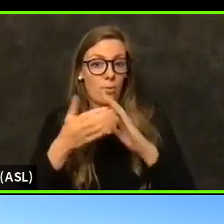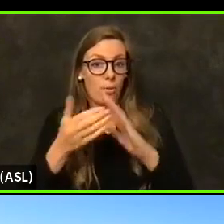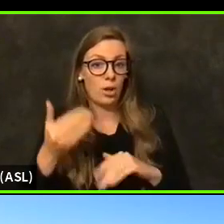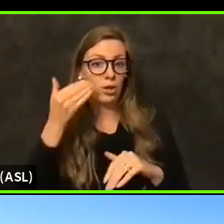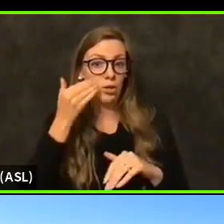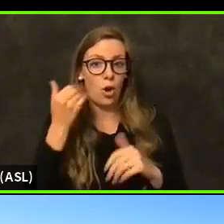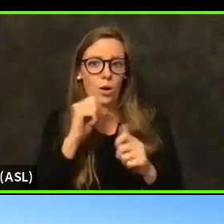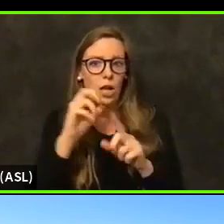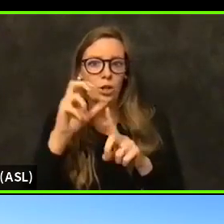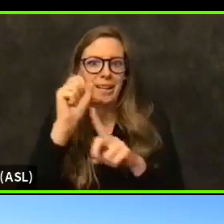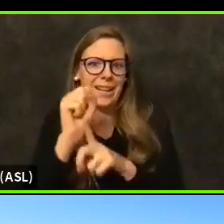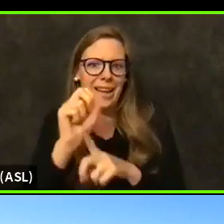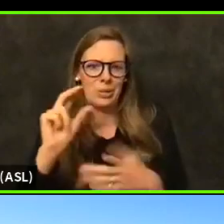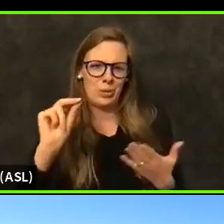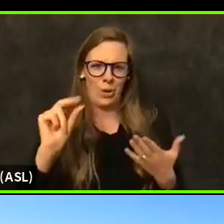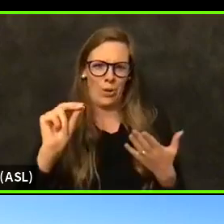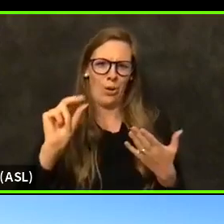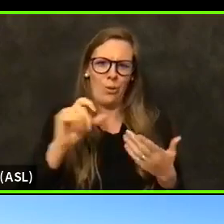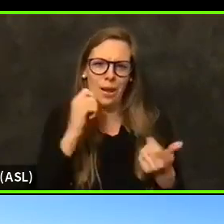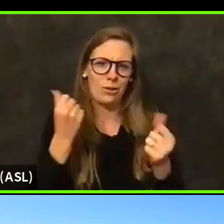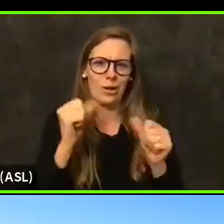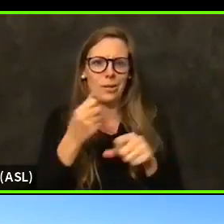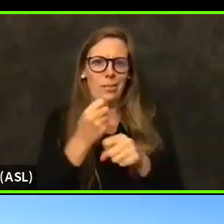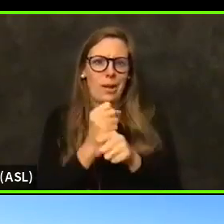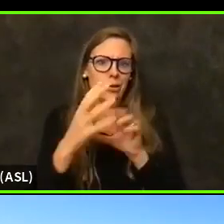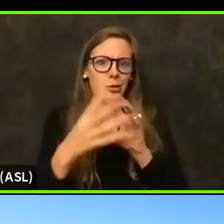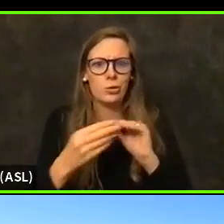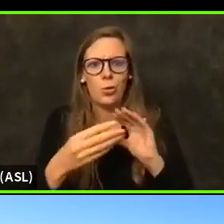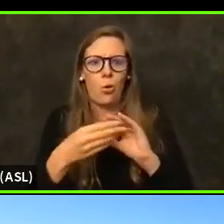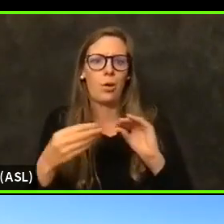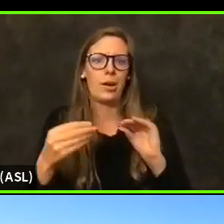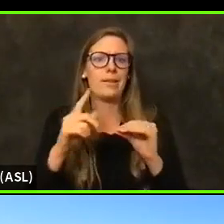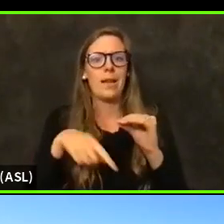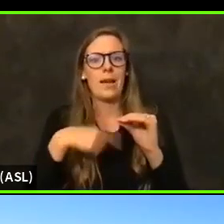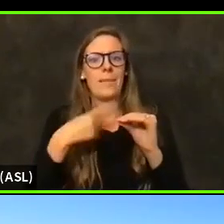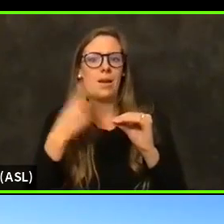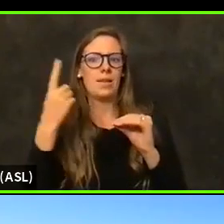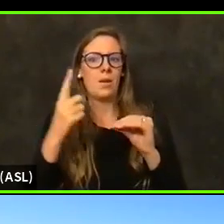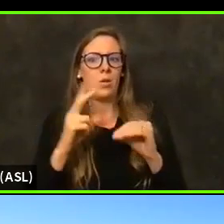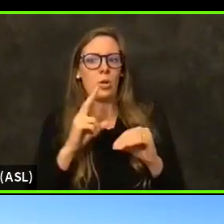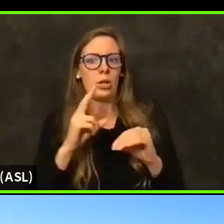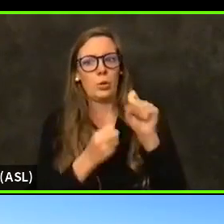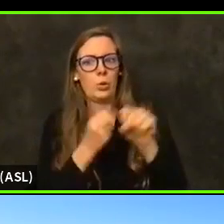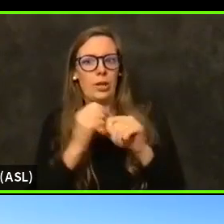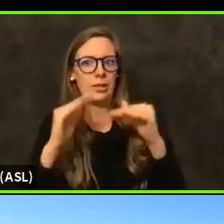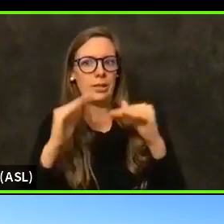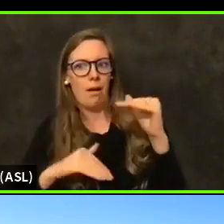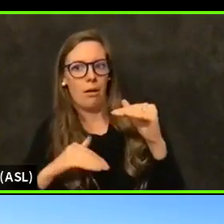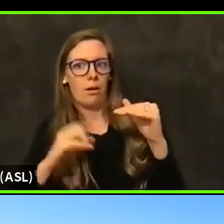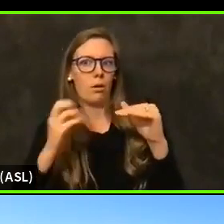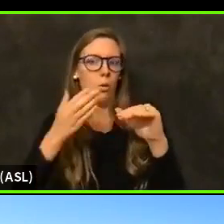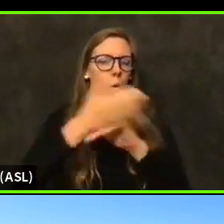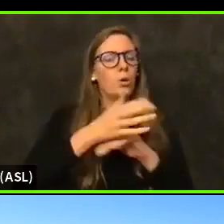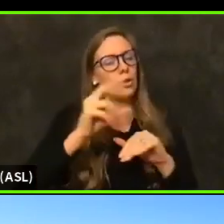And it's not like we're trying to create stories about if somebody was two years younger or three years older or whatever. We're trying to get it done in the most